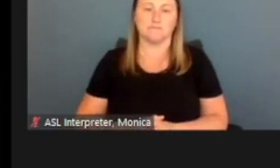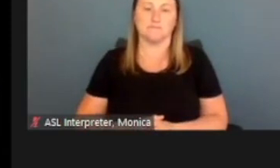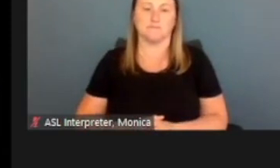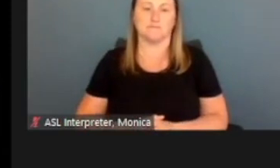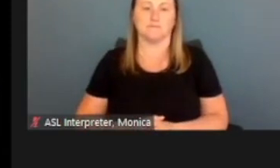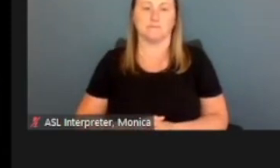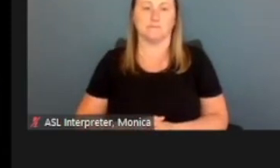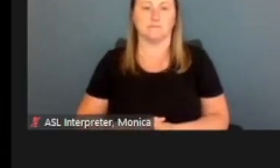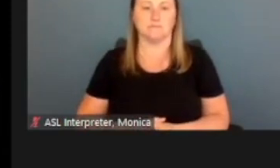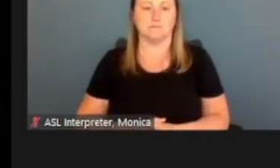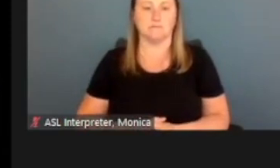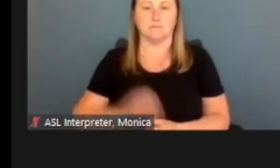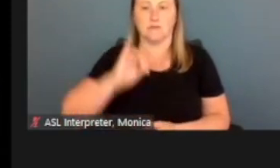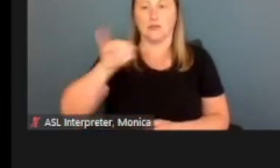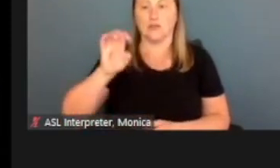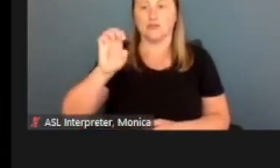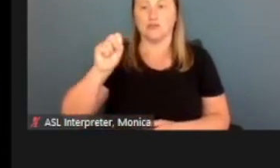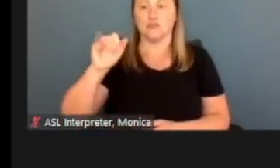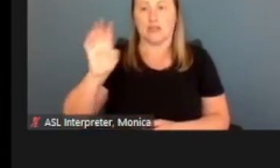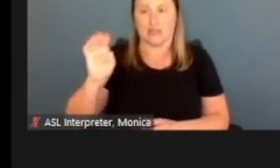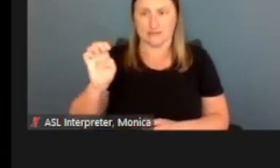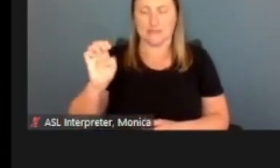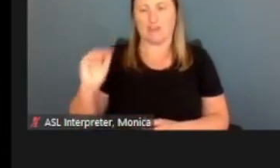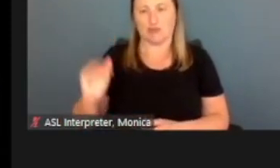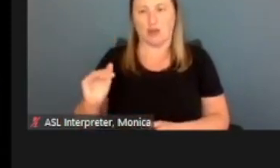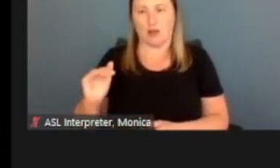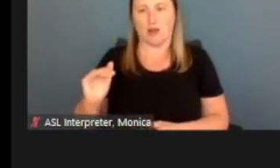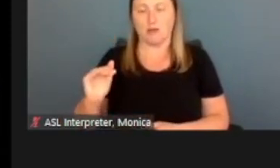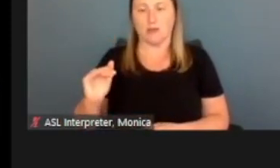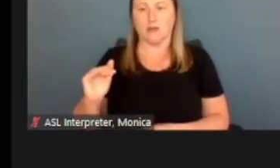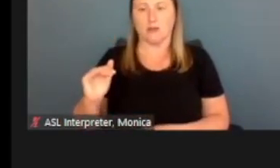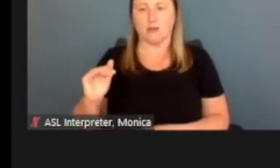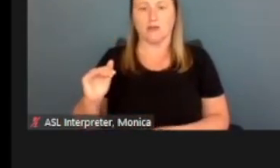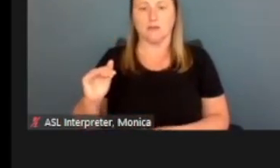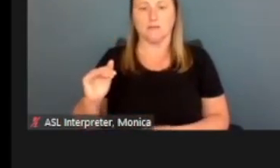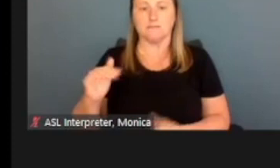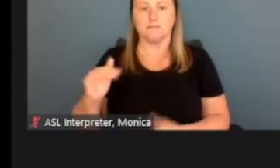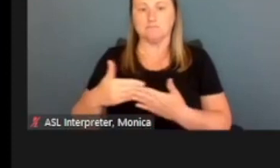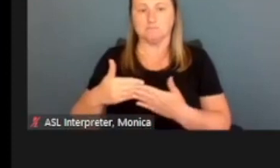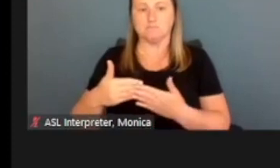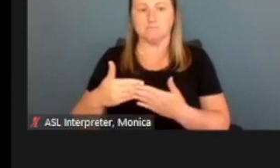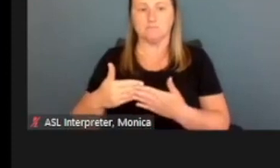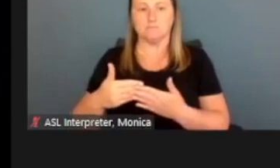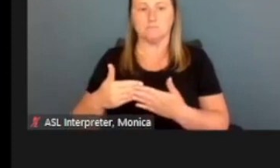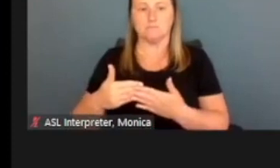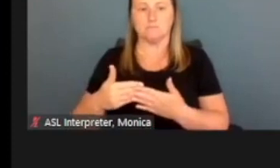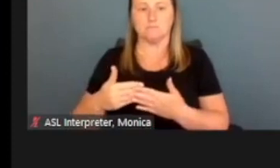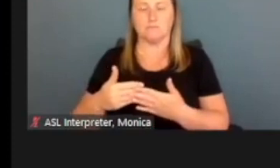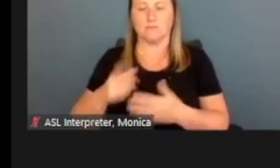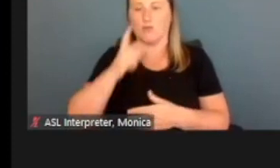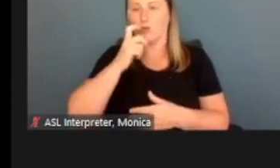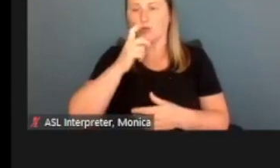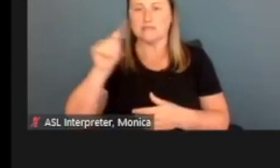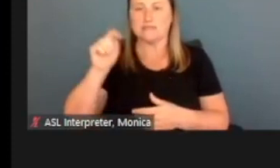And then Jesse, the child who do they show as a tax dependent for?